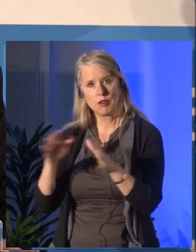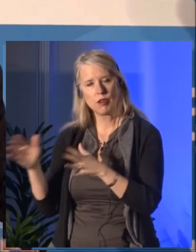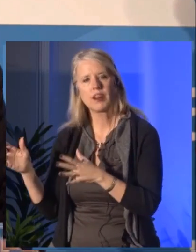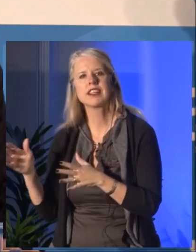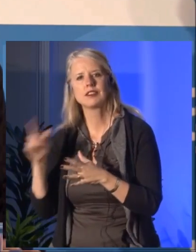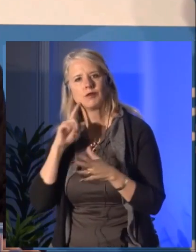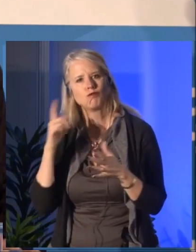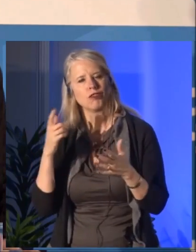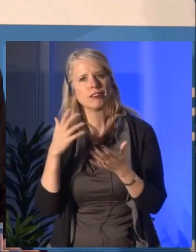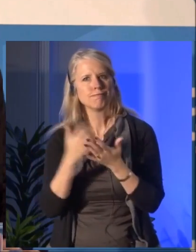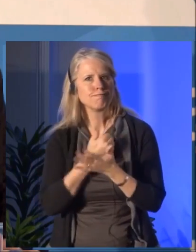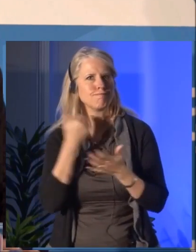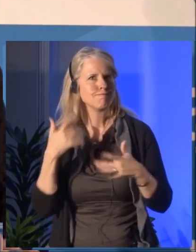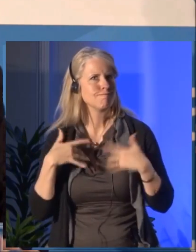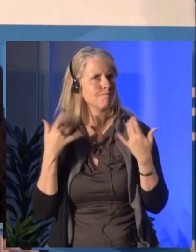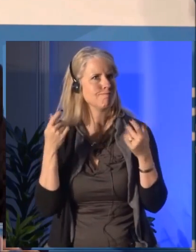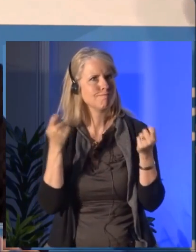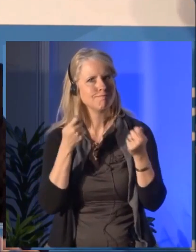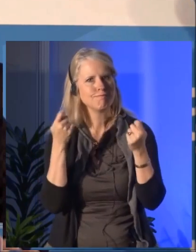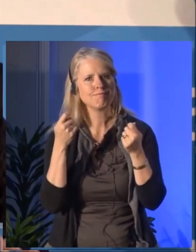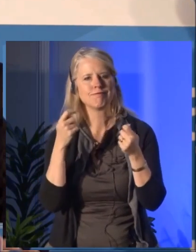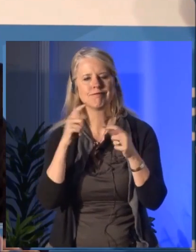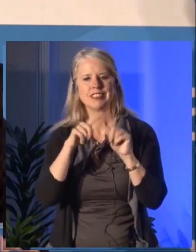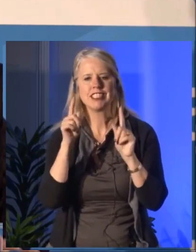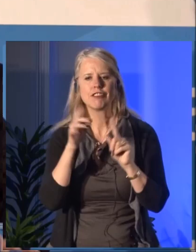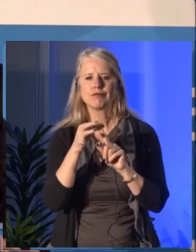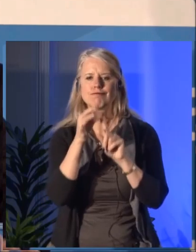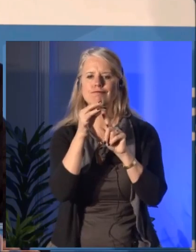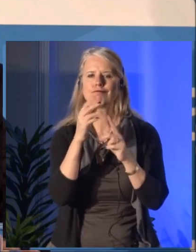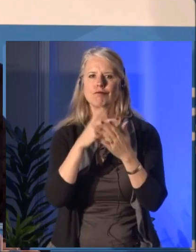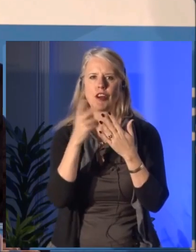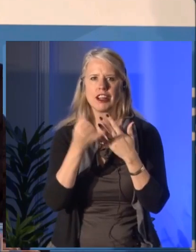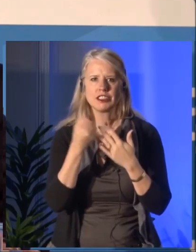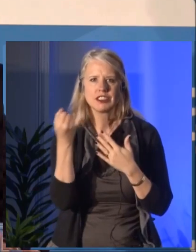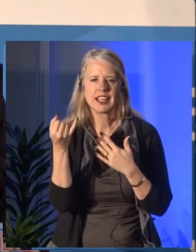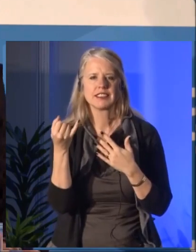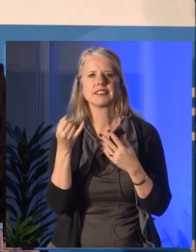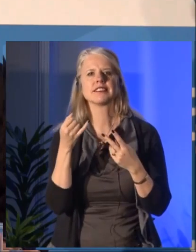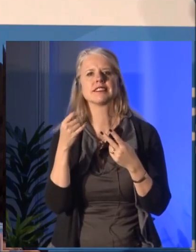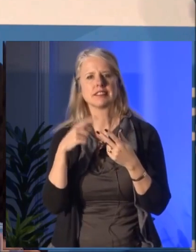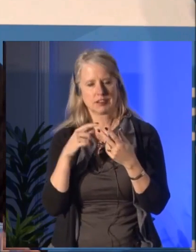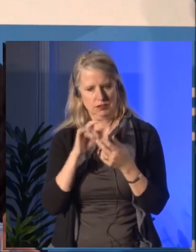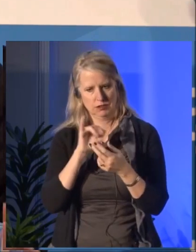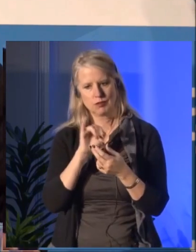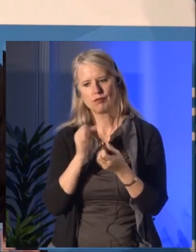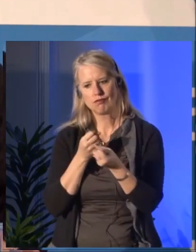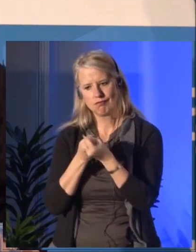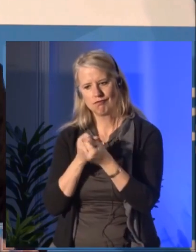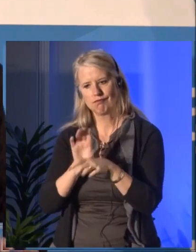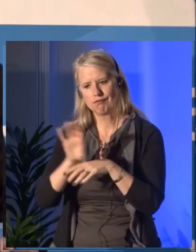cultural legacy that will spark the imagination of Canadians for years to come.